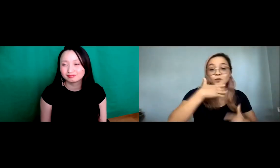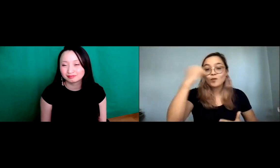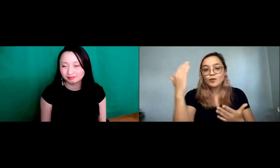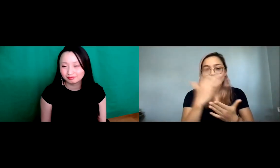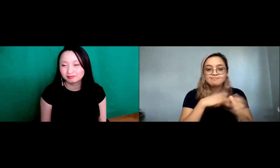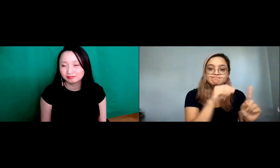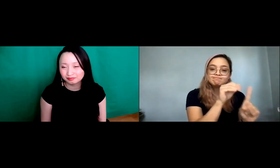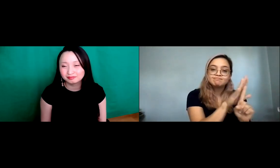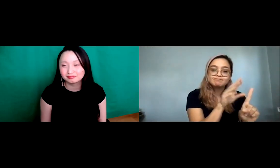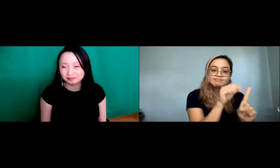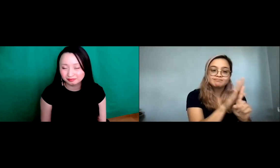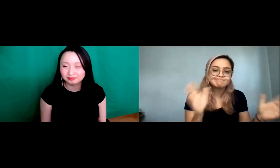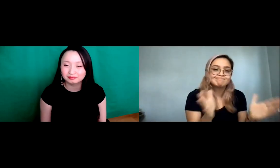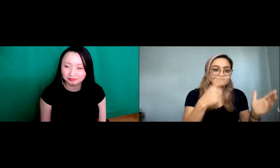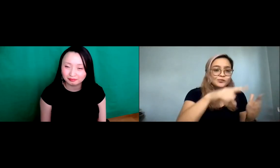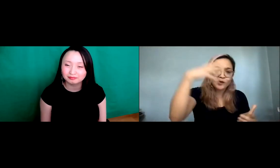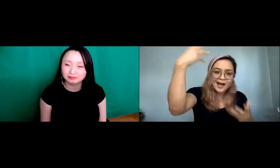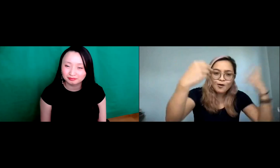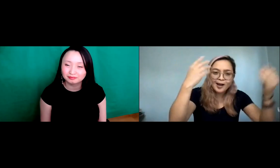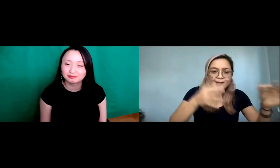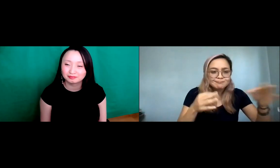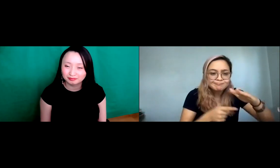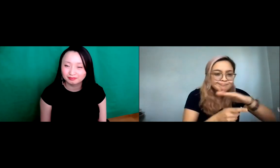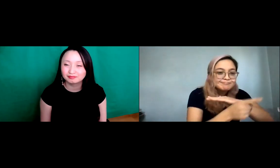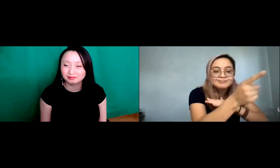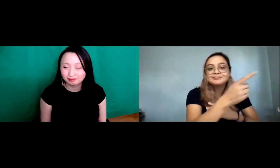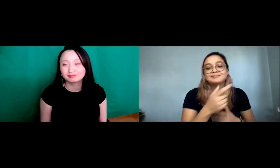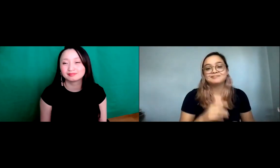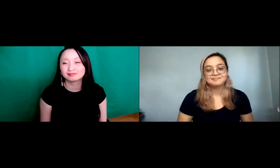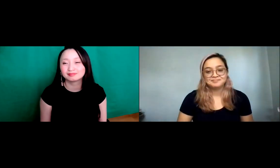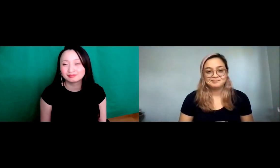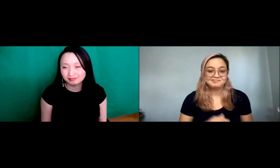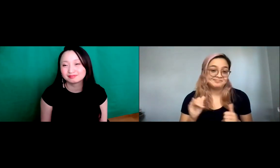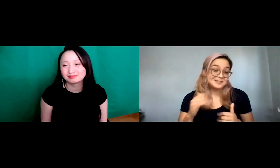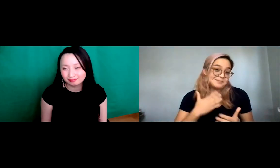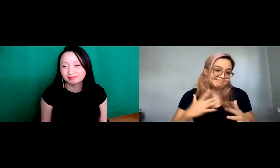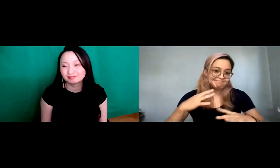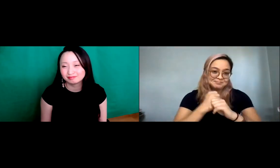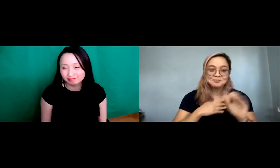analyst and so you know that that organization, it provides a lot of opportunities to go out